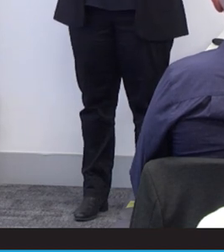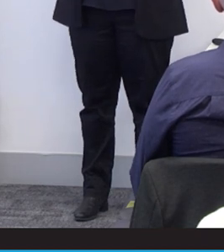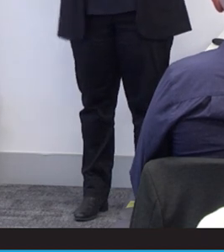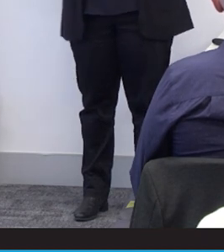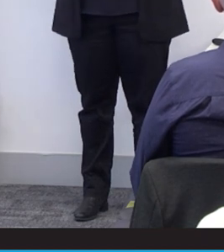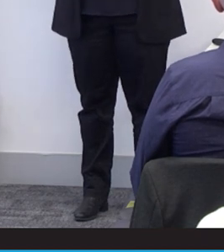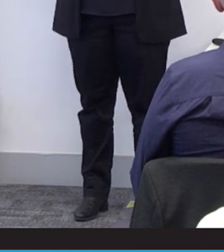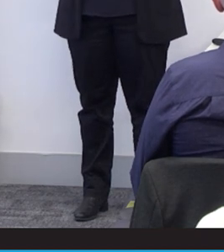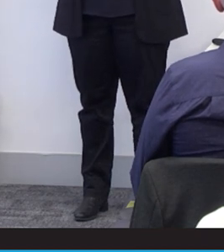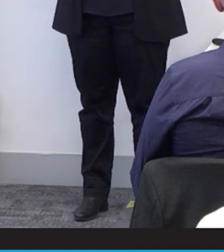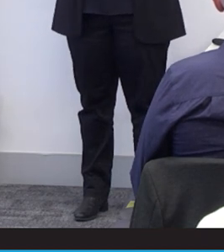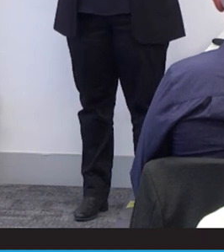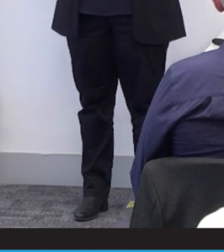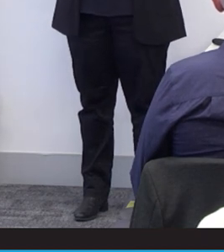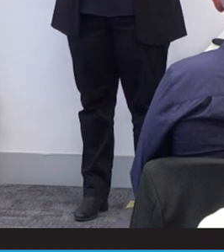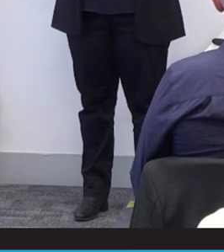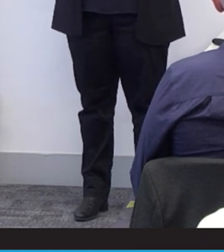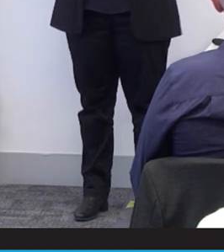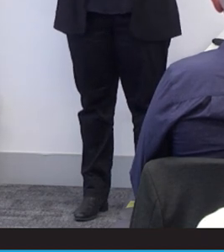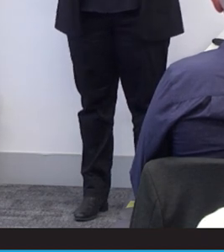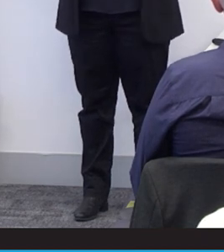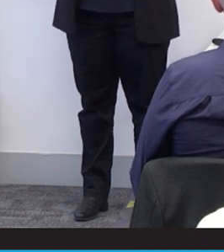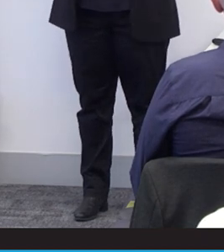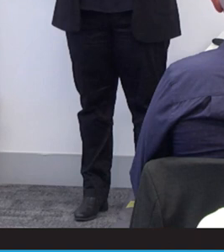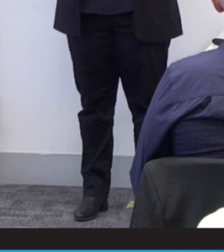I am seen as a strong, independent business owner with the same capacity